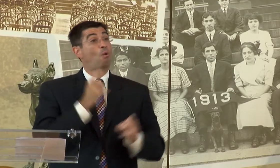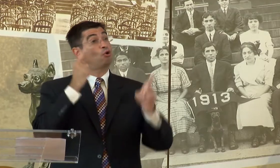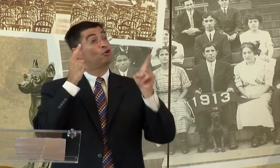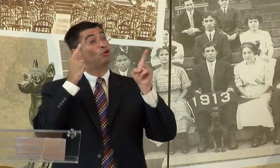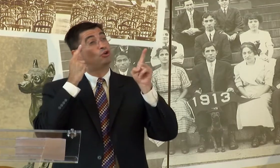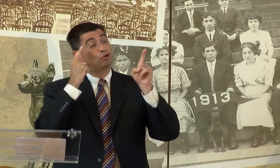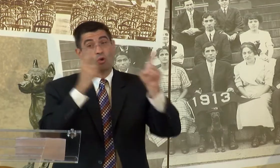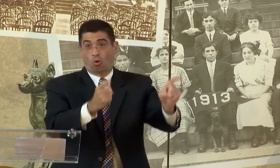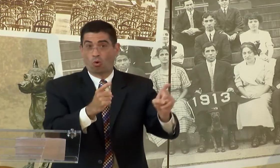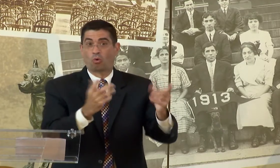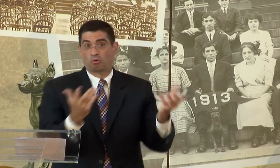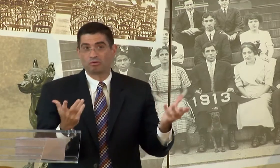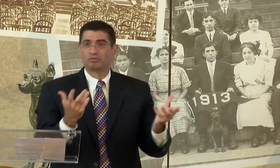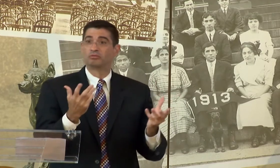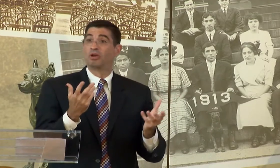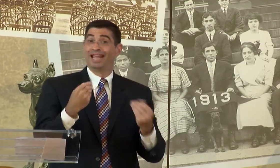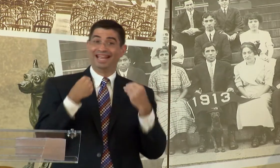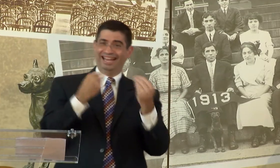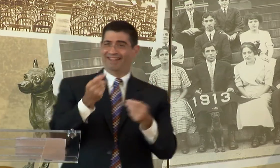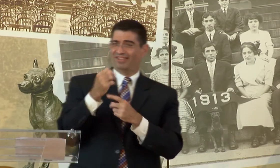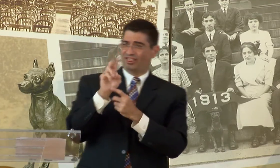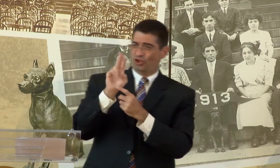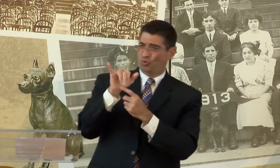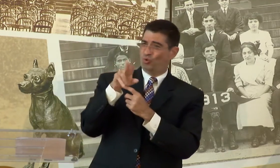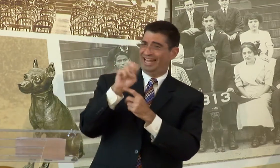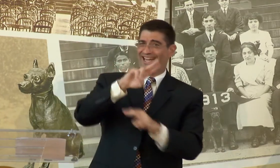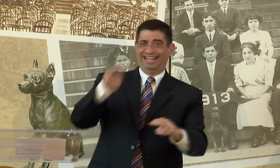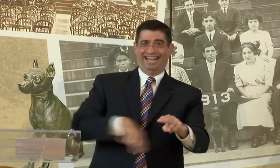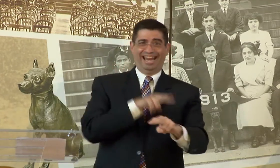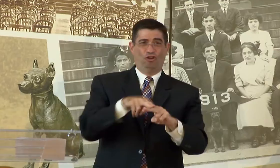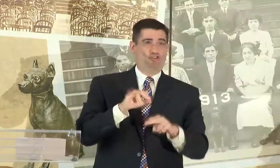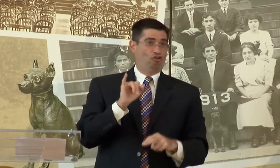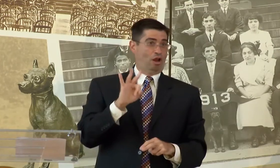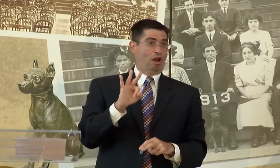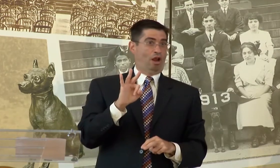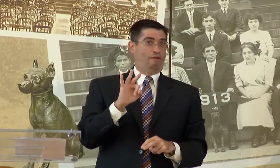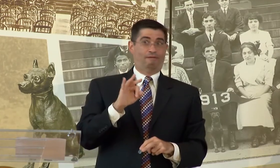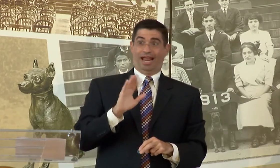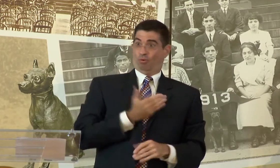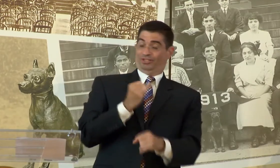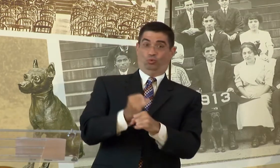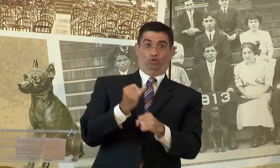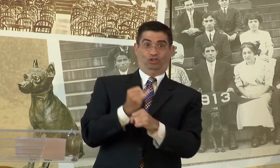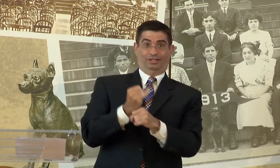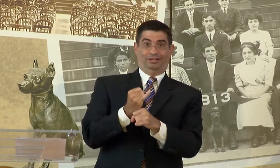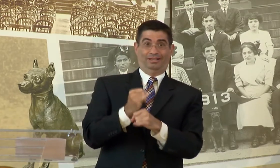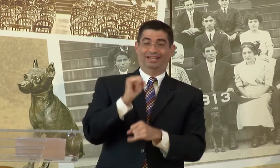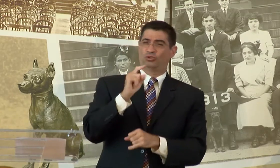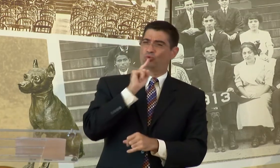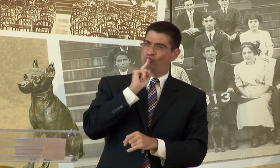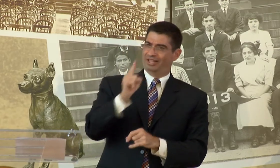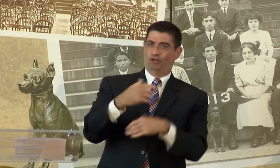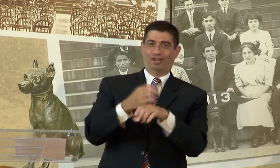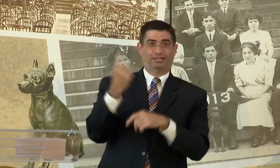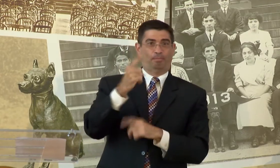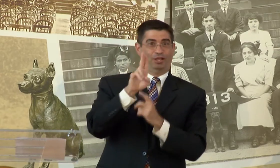NOW, OUR GOAL IS TO GIVE THE UNIQUE NATURE OF OUR INSTITUTION